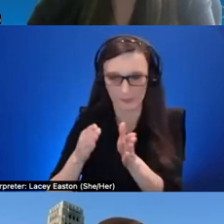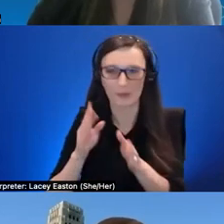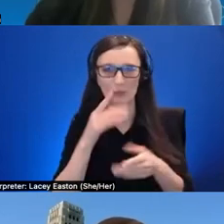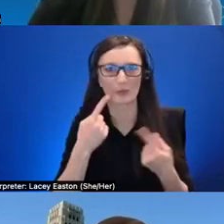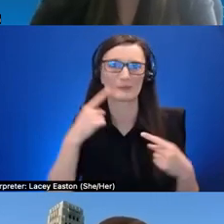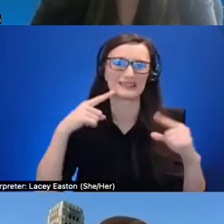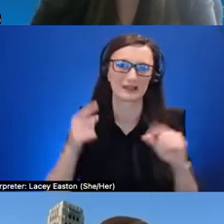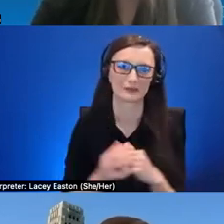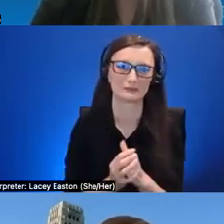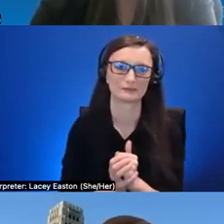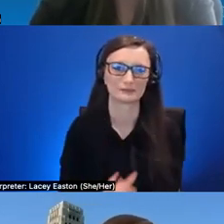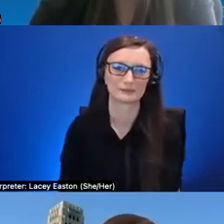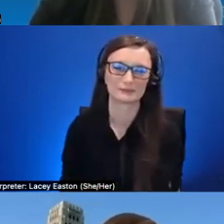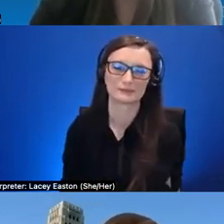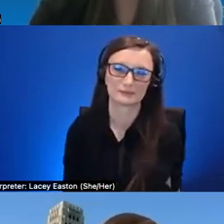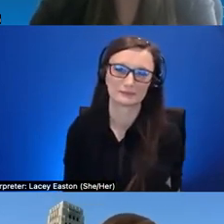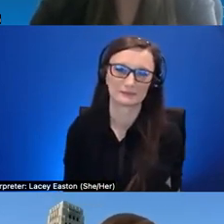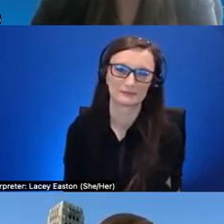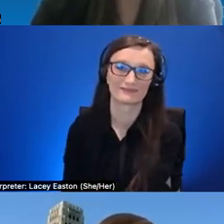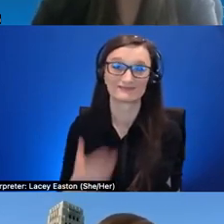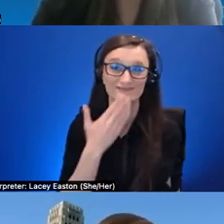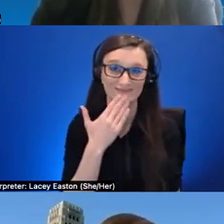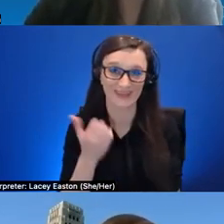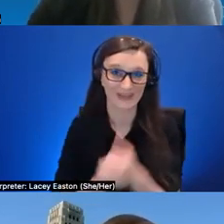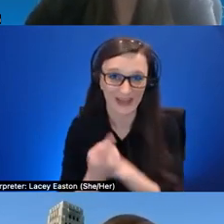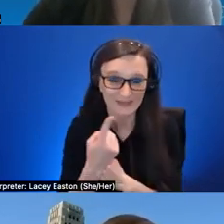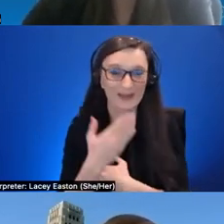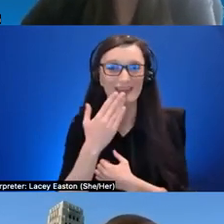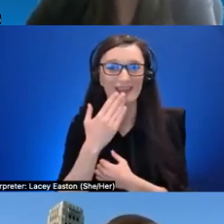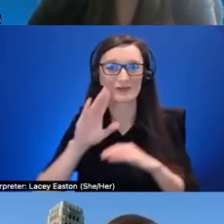thank you michael thank you everyone uh thanks for all the attendees this is a good discussion